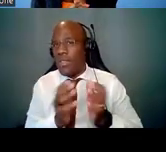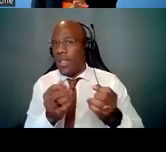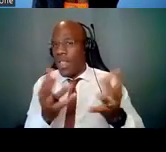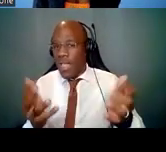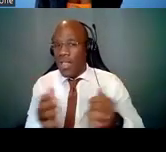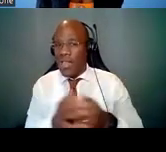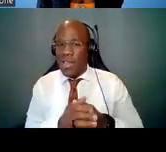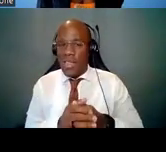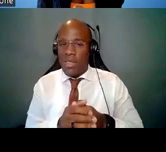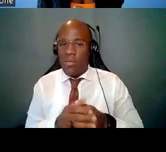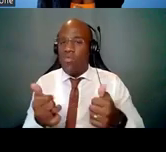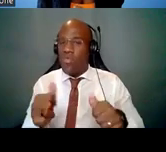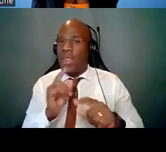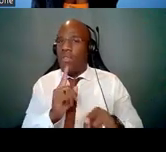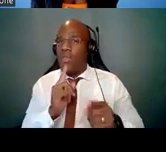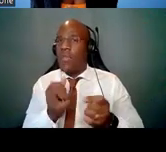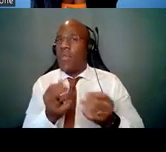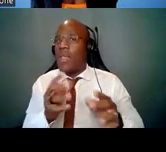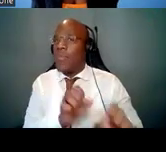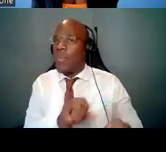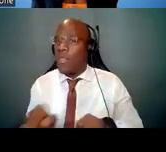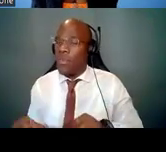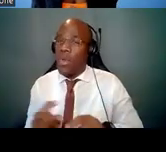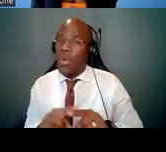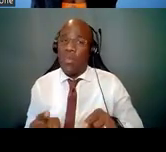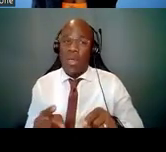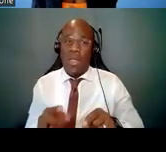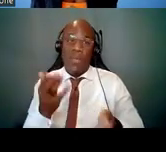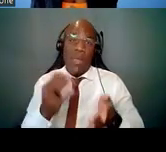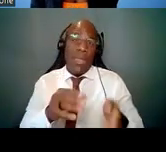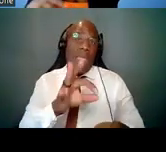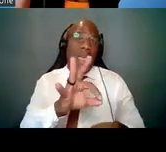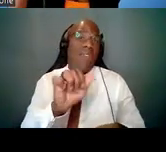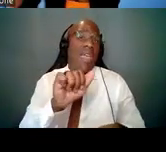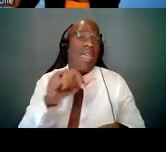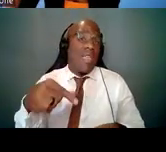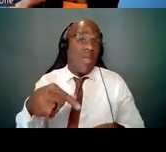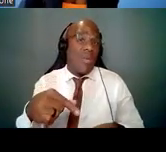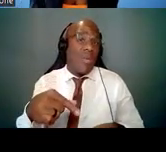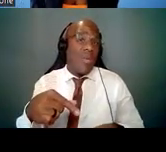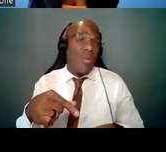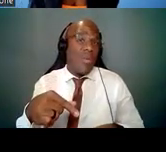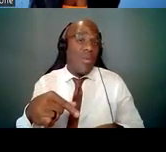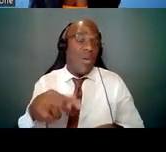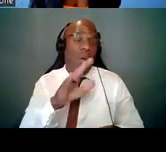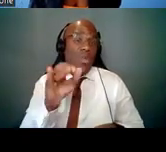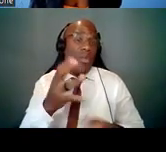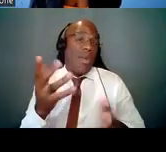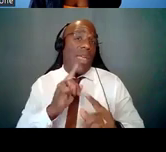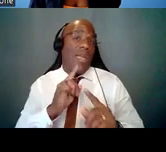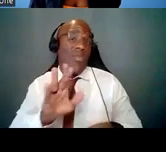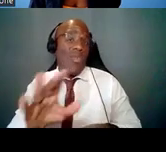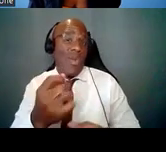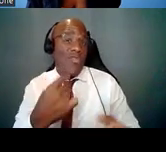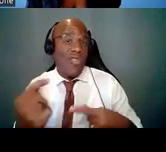some of your questions may already be answered in our FAQs. So as you see here in the top right of the screen, there's a link to -- oh, actually,